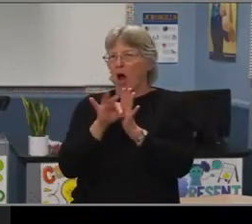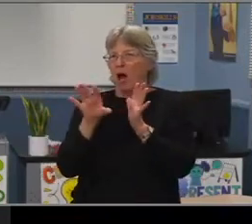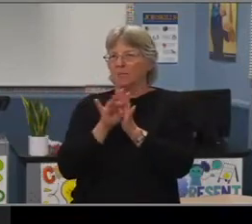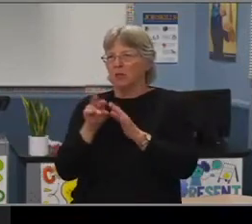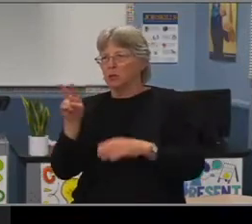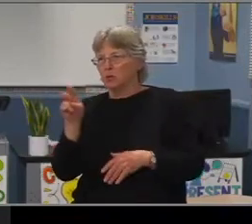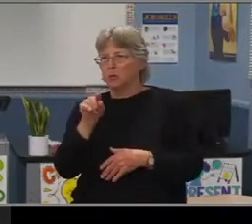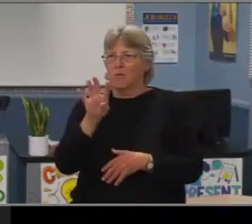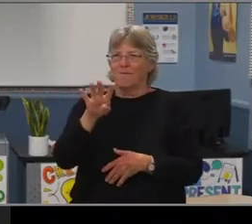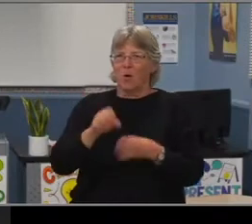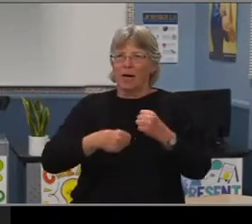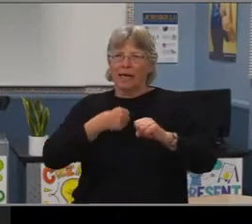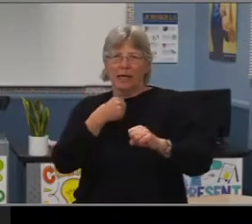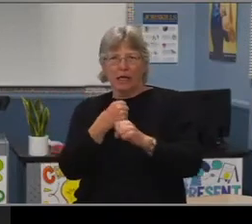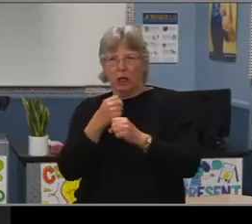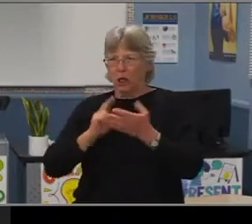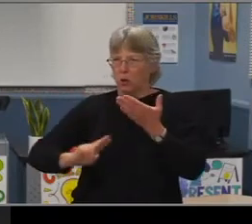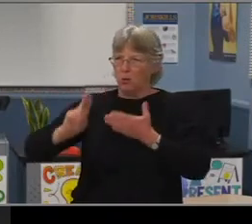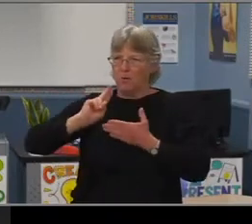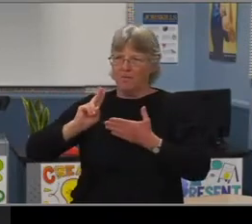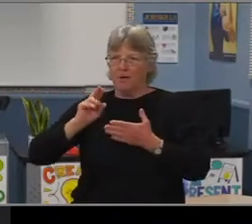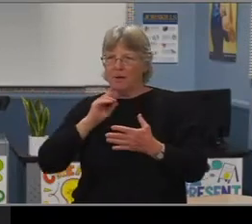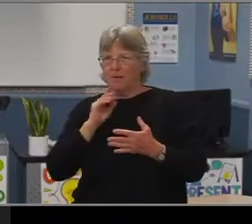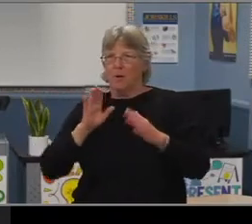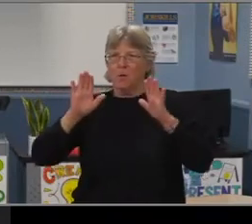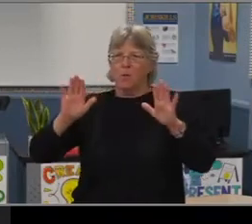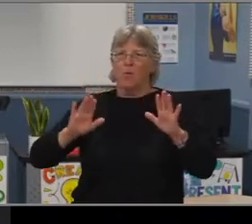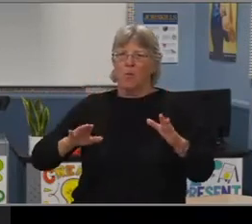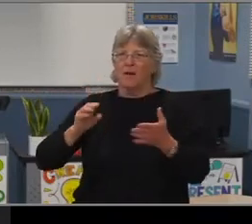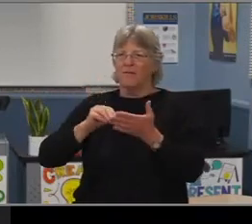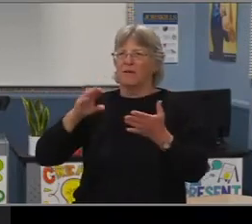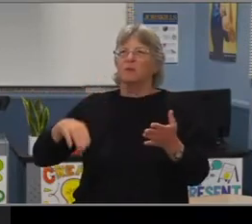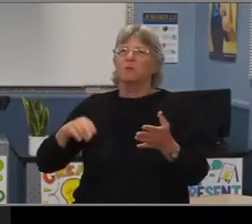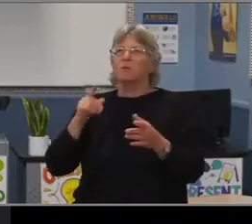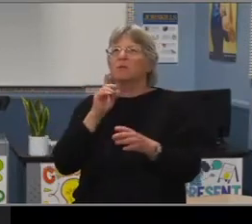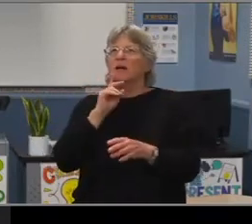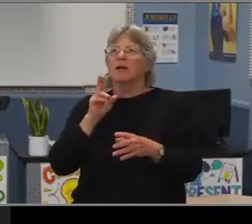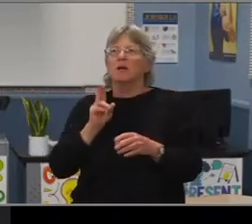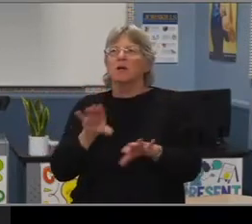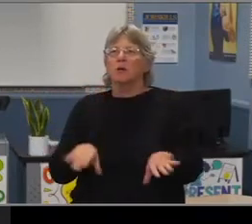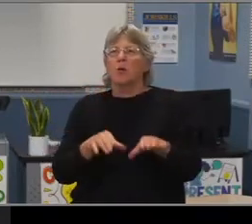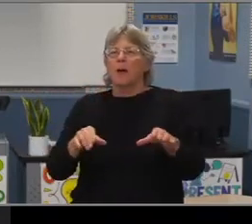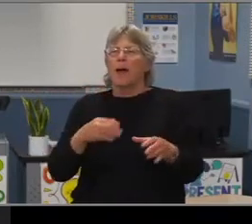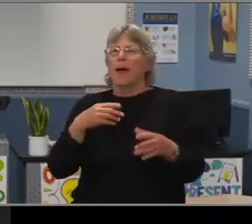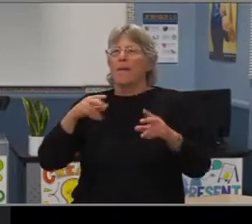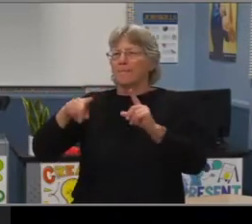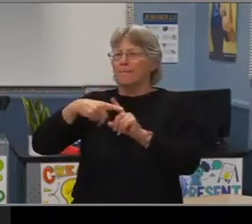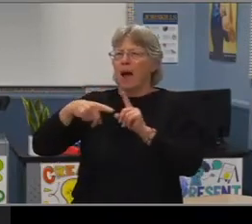We have outstanding students who are making sure this time away from campus is used positively to build their reputation and future.